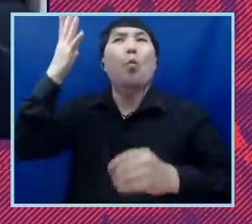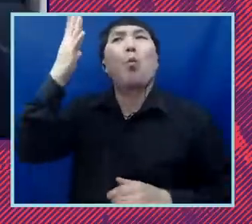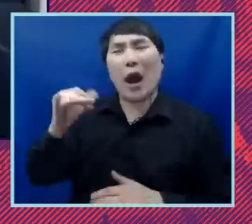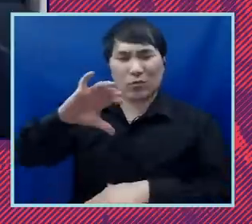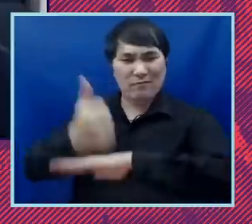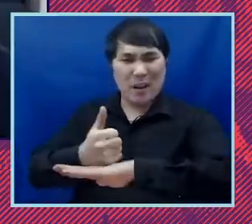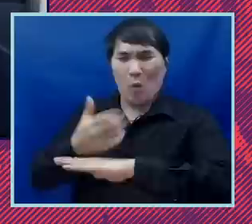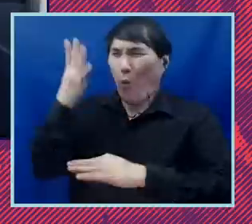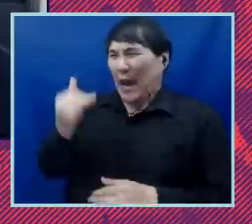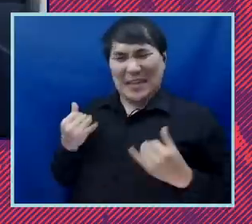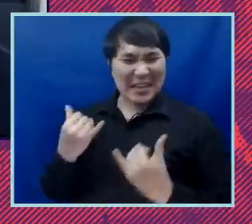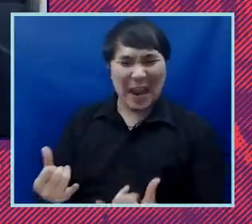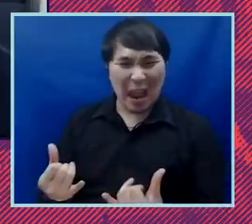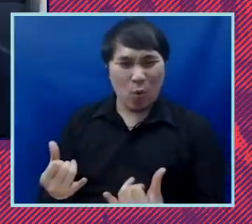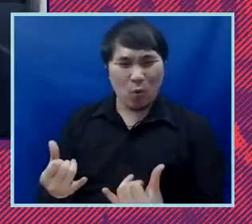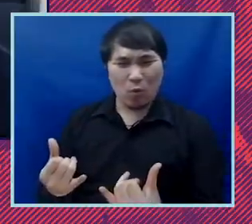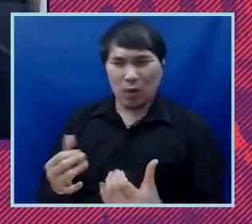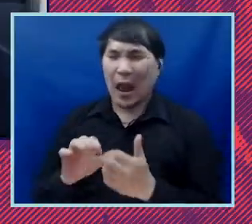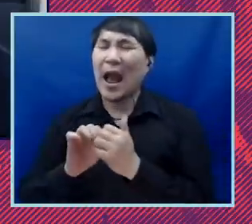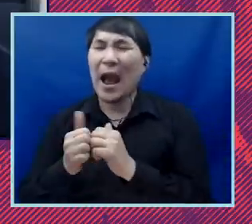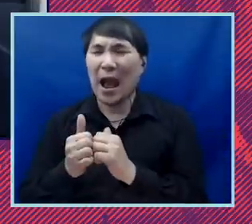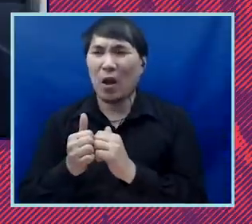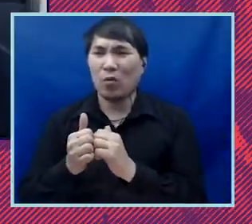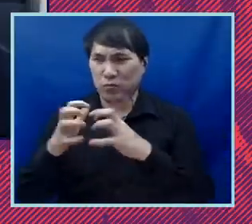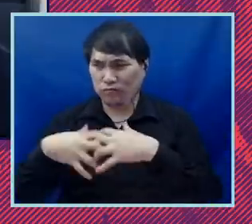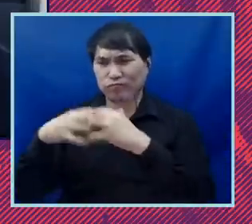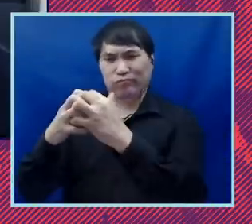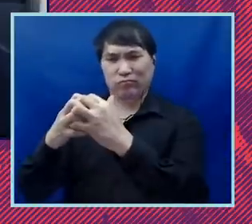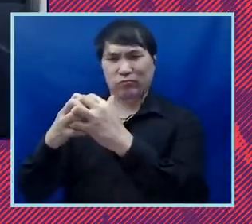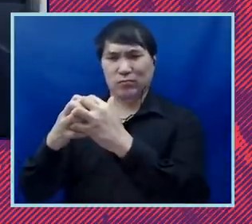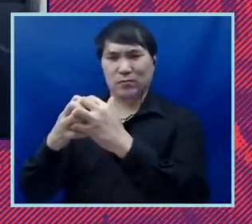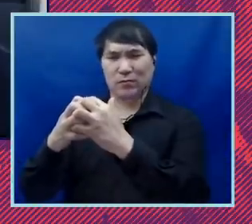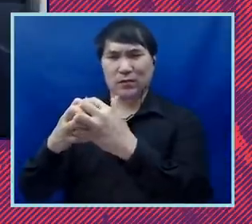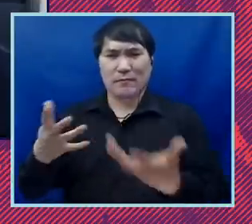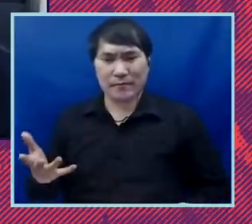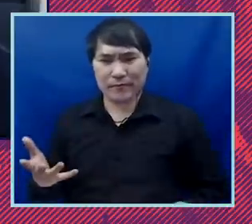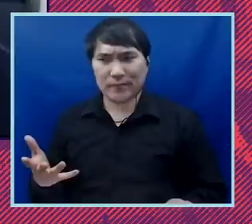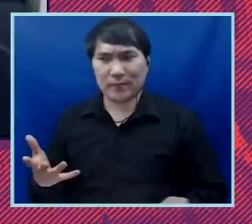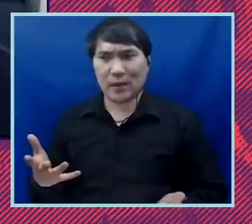the why now, the how, you know, just the broad contours from, you know, the highest levels